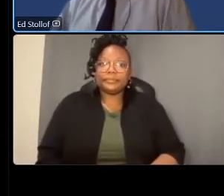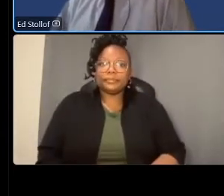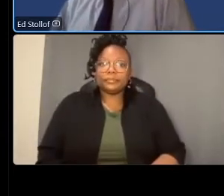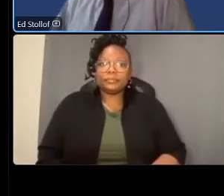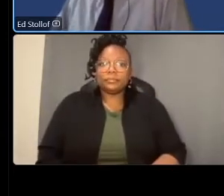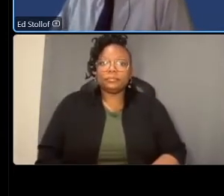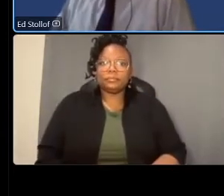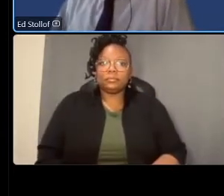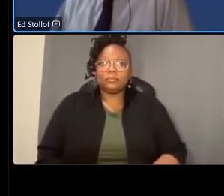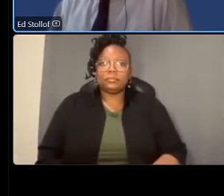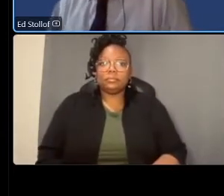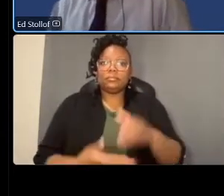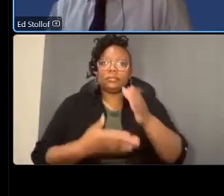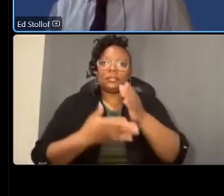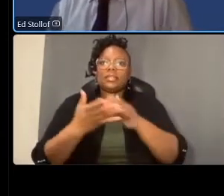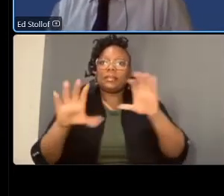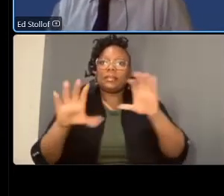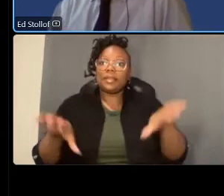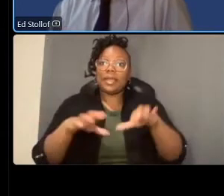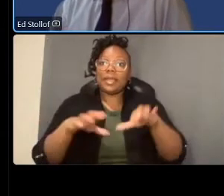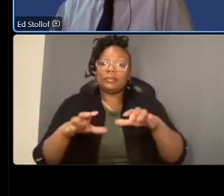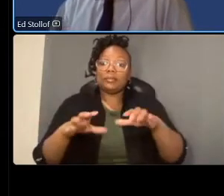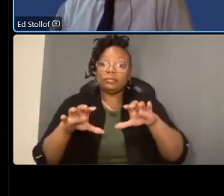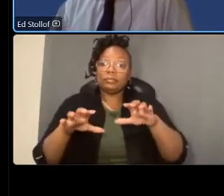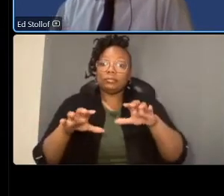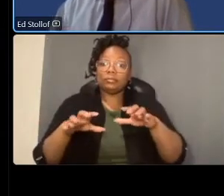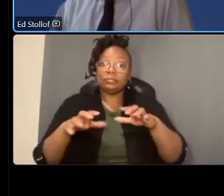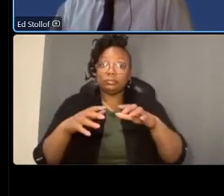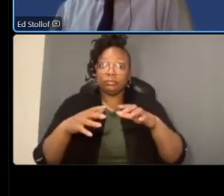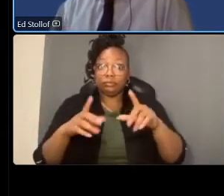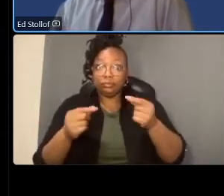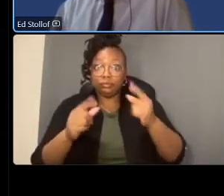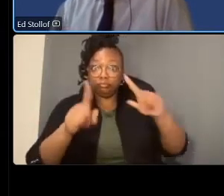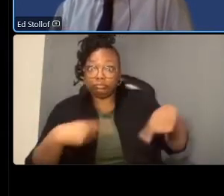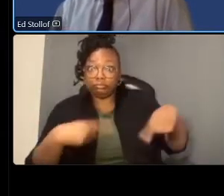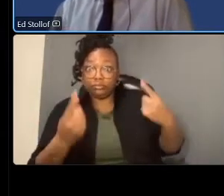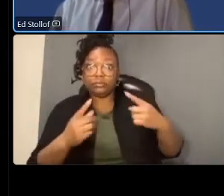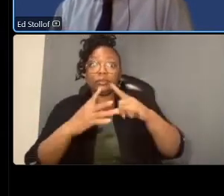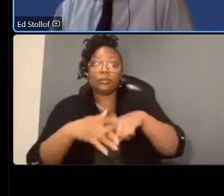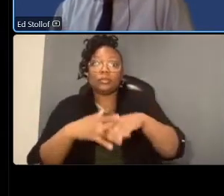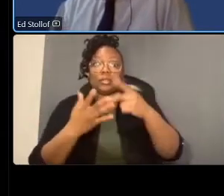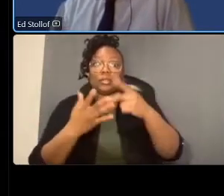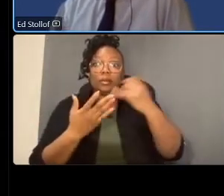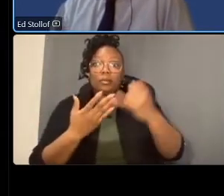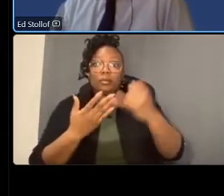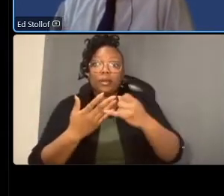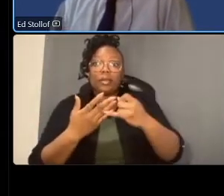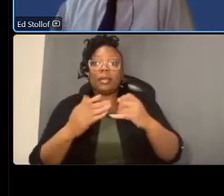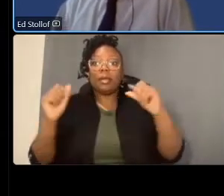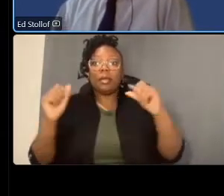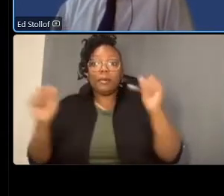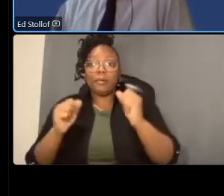some of the activities performed to date we started the project in winter and spring 2020